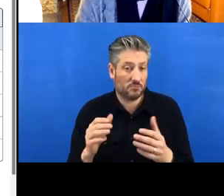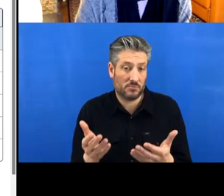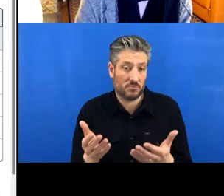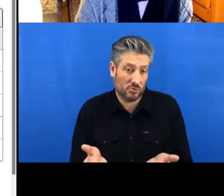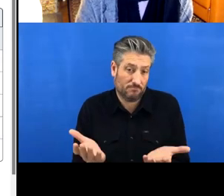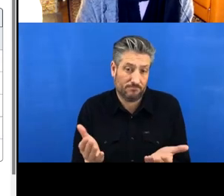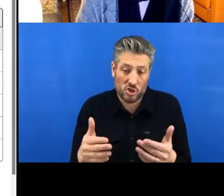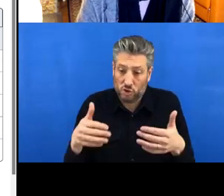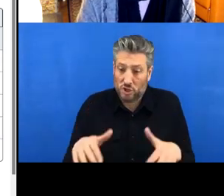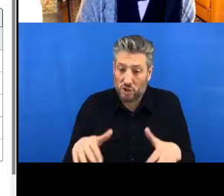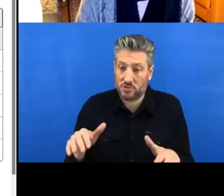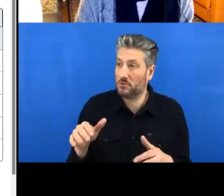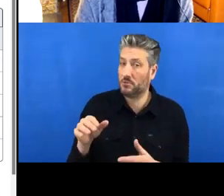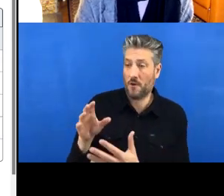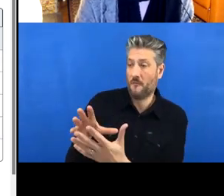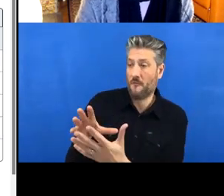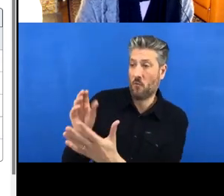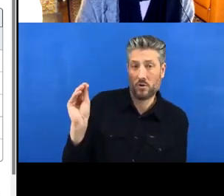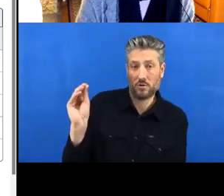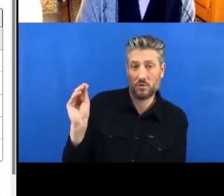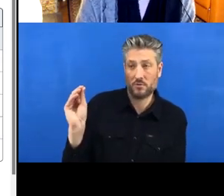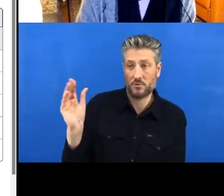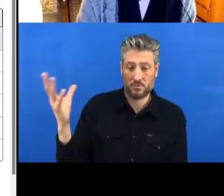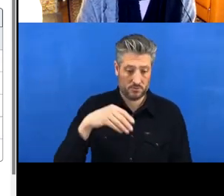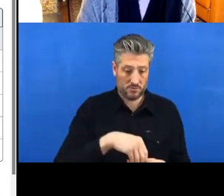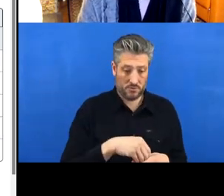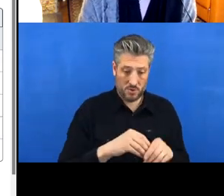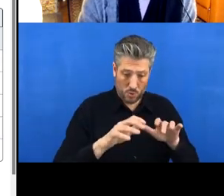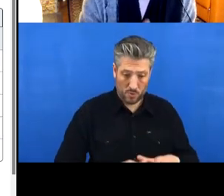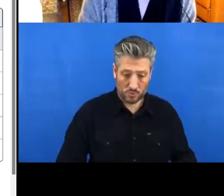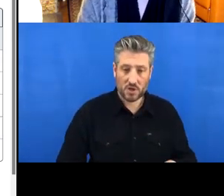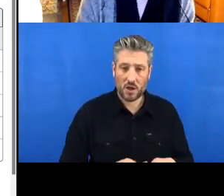around with it. Likewise, you can make pull requests and contribute to people's projects. It's